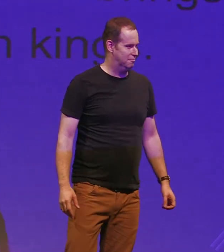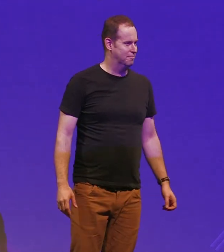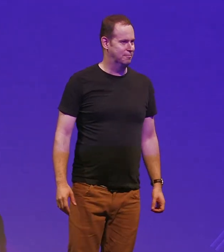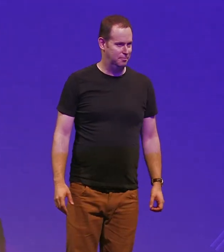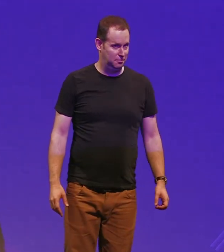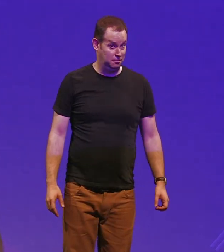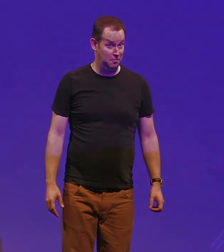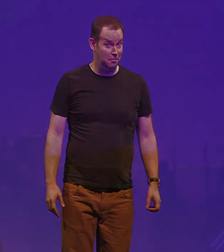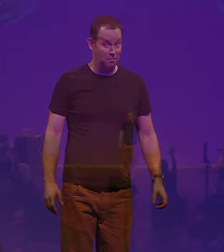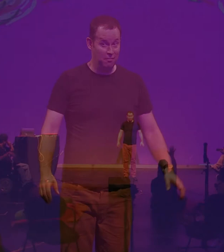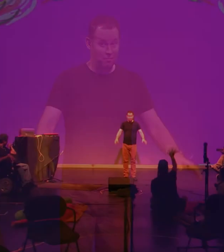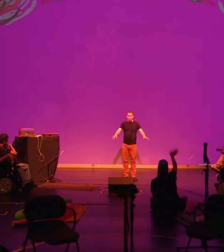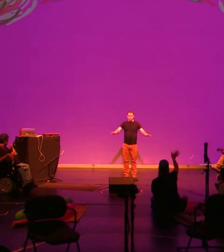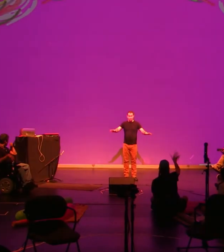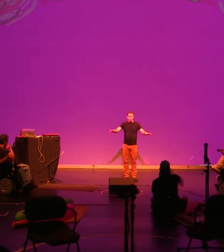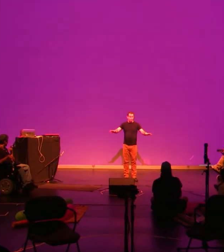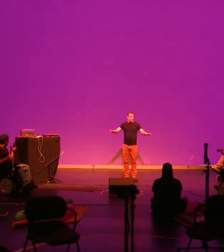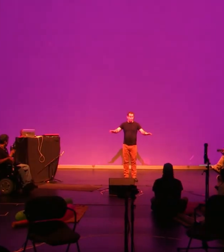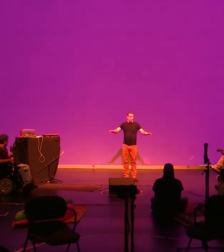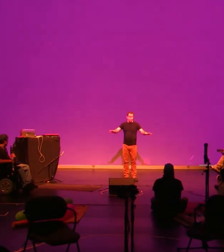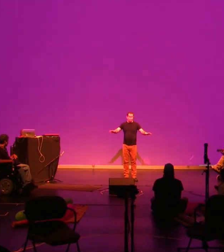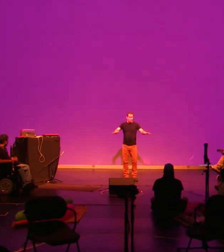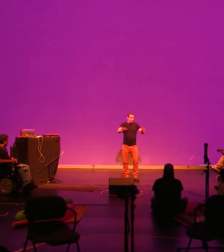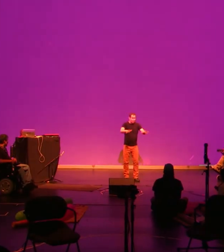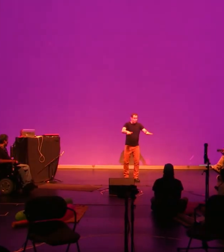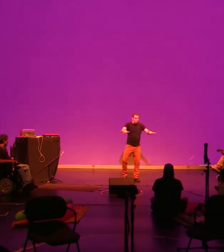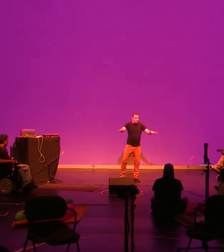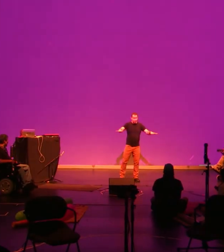furrowed and eyes wide he signs faster hey everyone